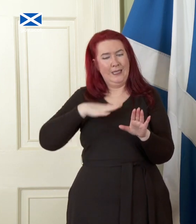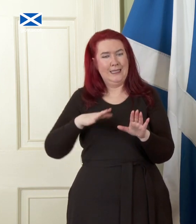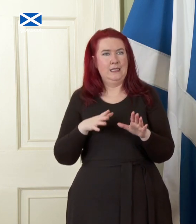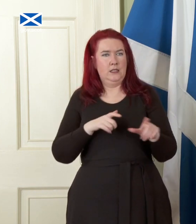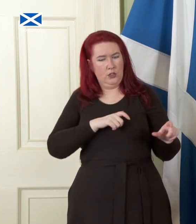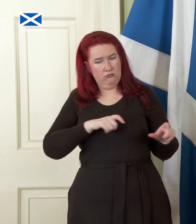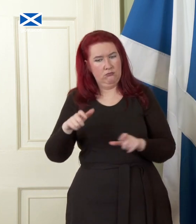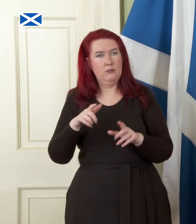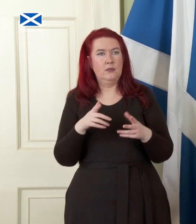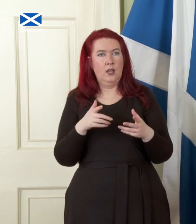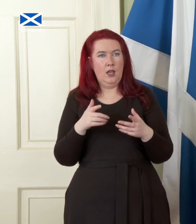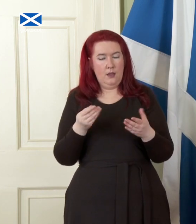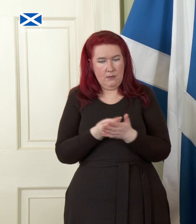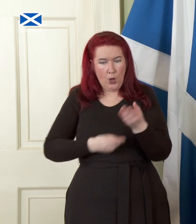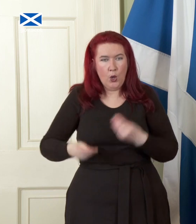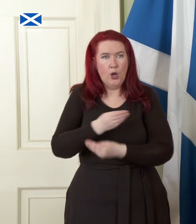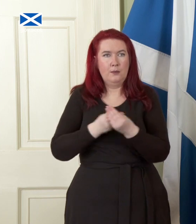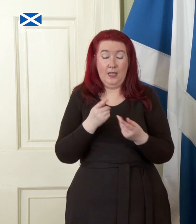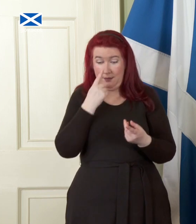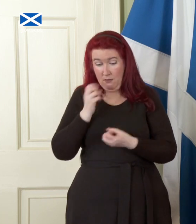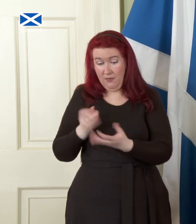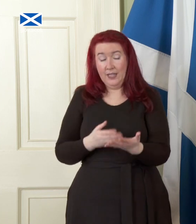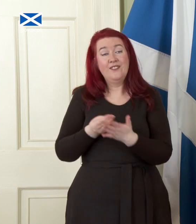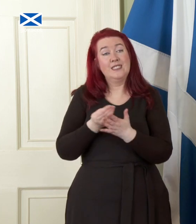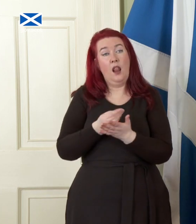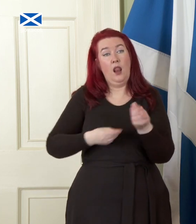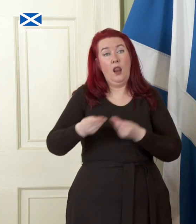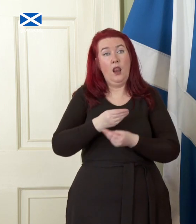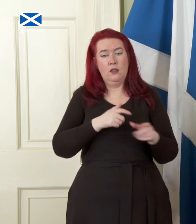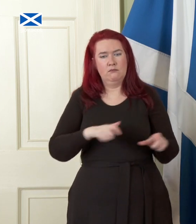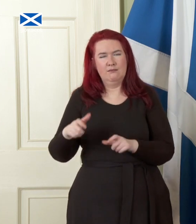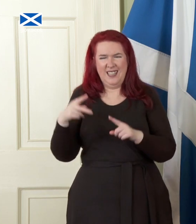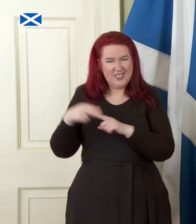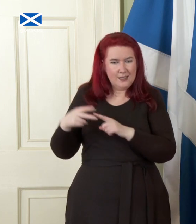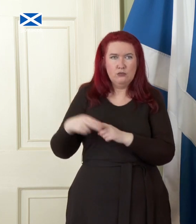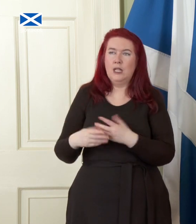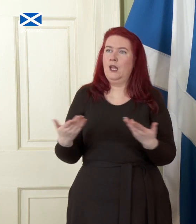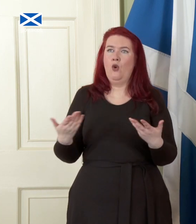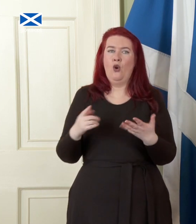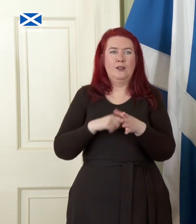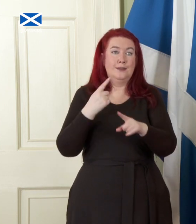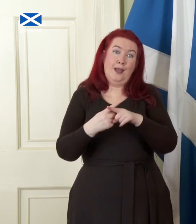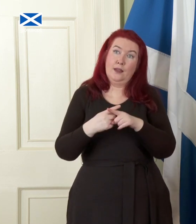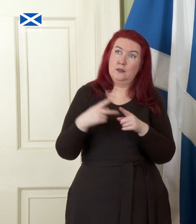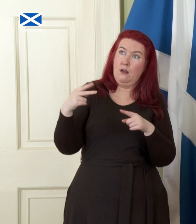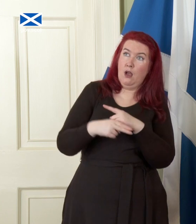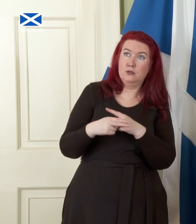that delivers fiscal sustainability. Neither austerity nor tax cuts for the wealthiest will